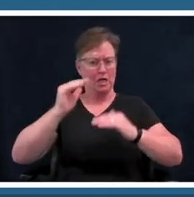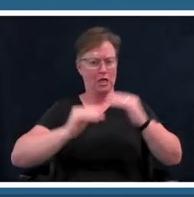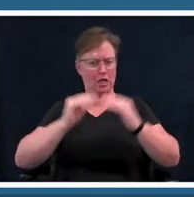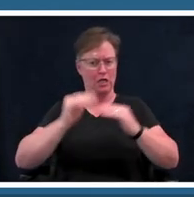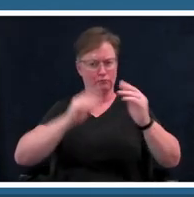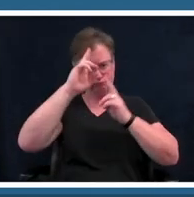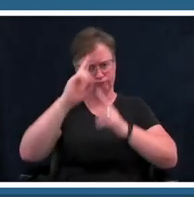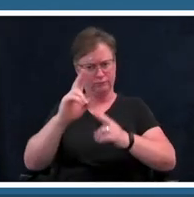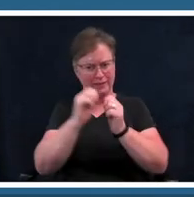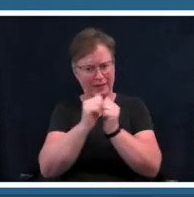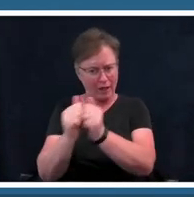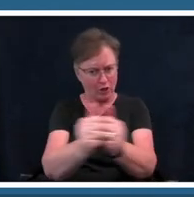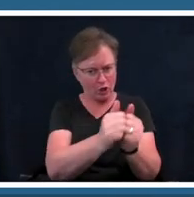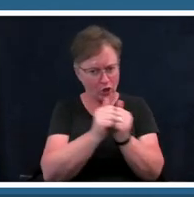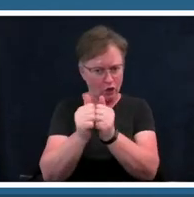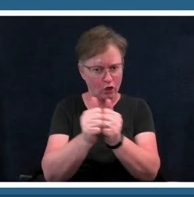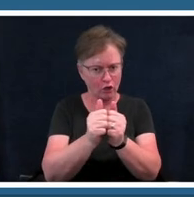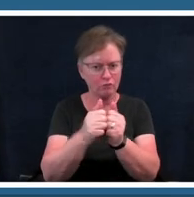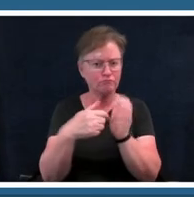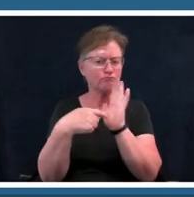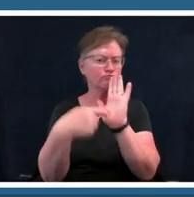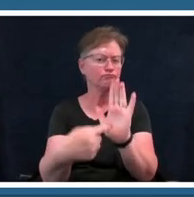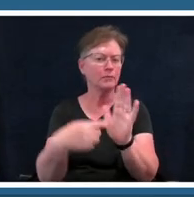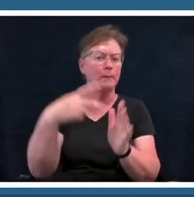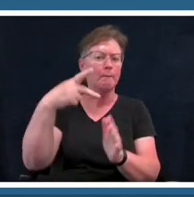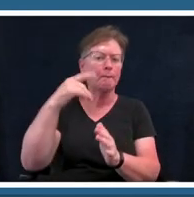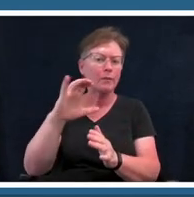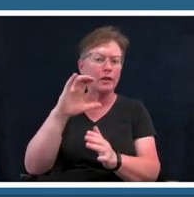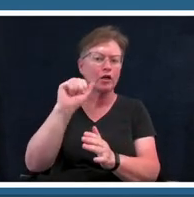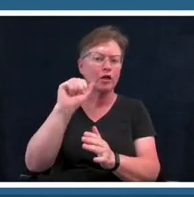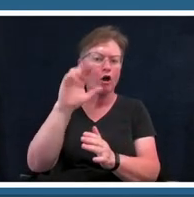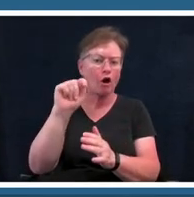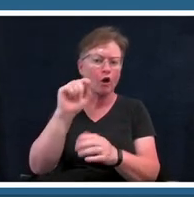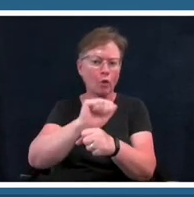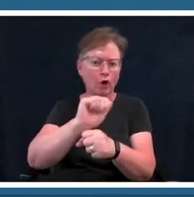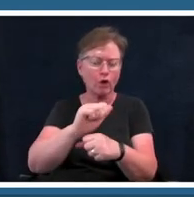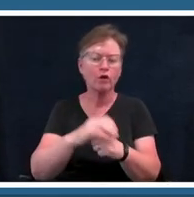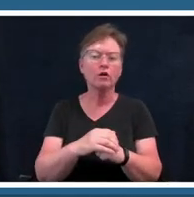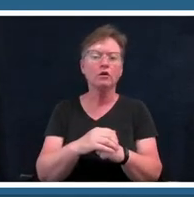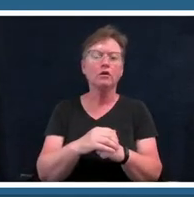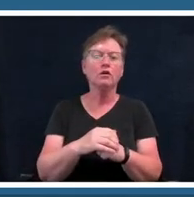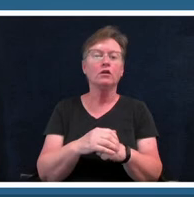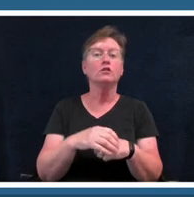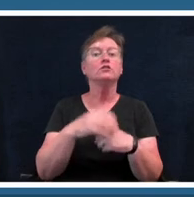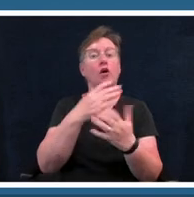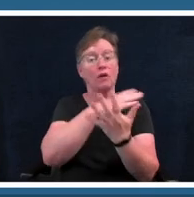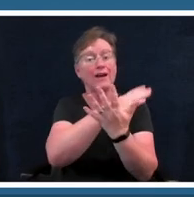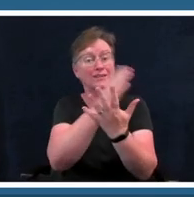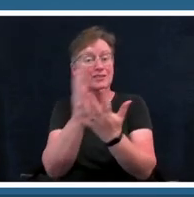public artwork so while her monument series